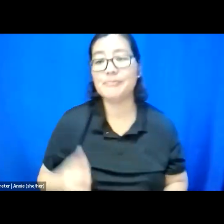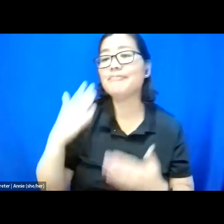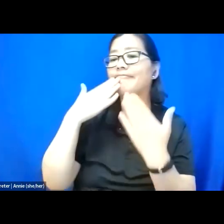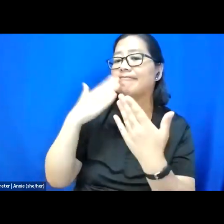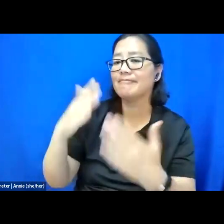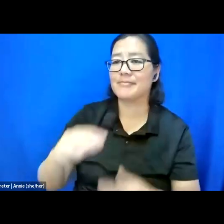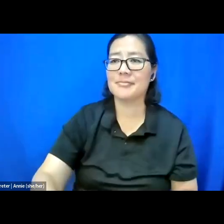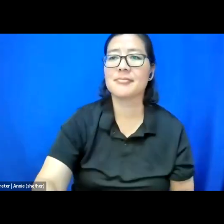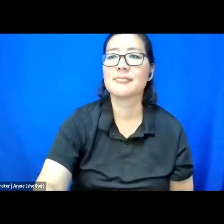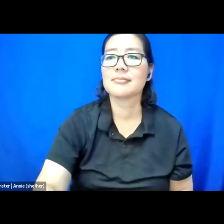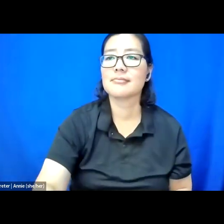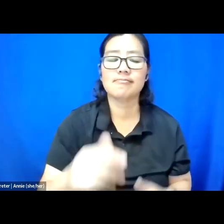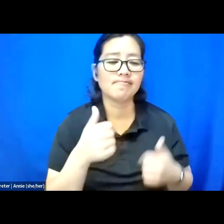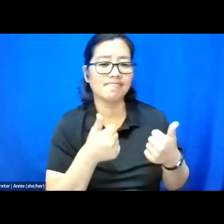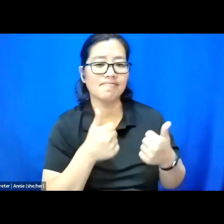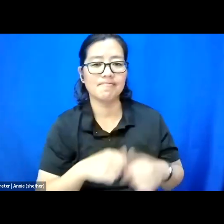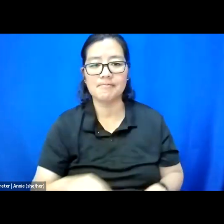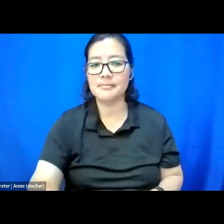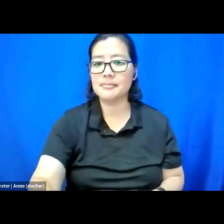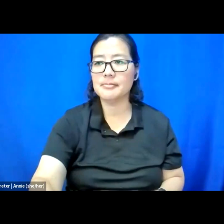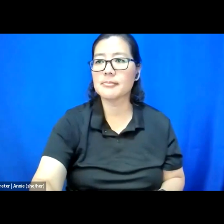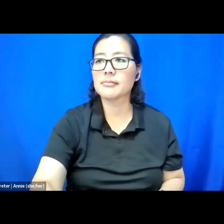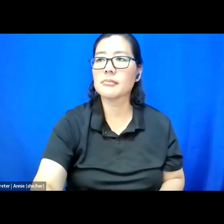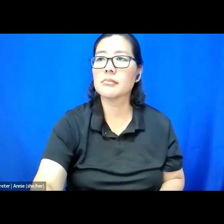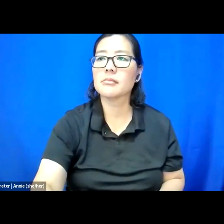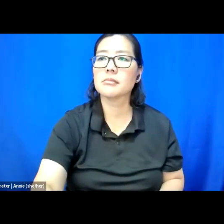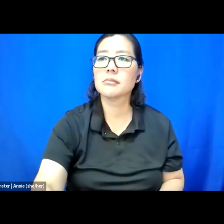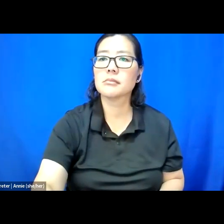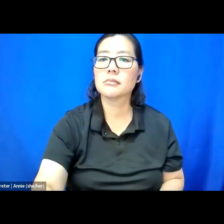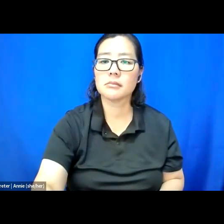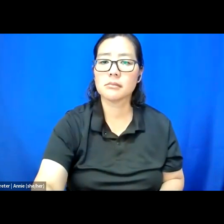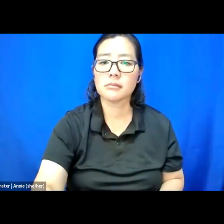Yes. All righty.